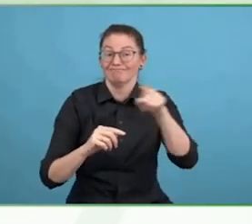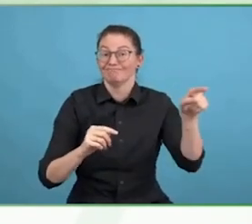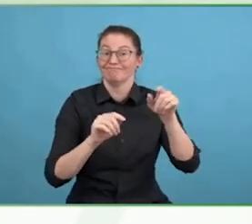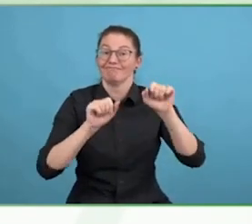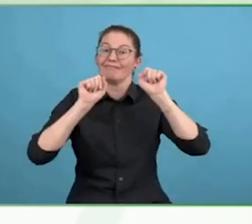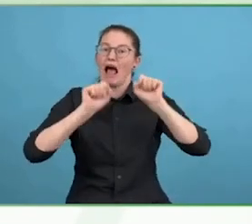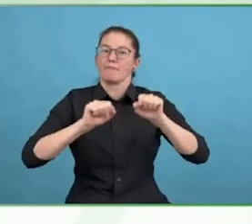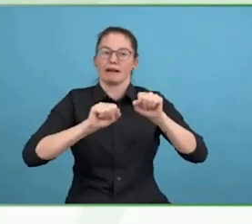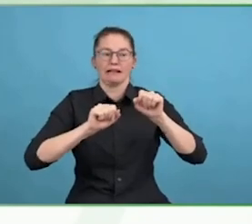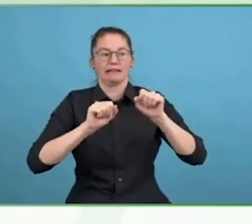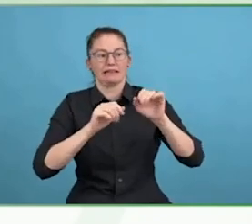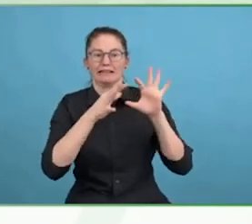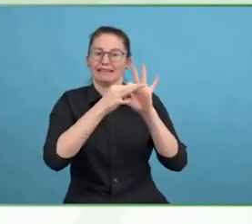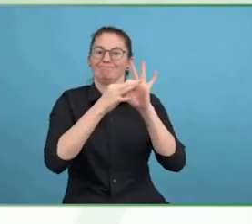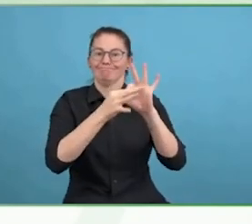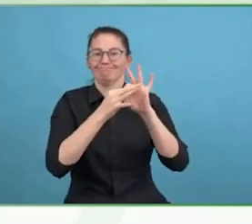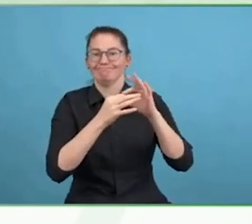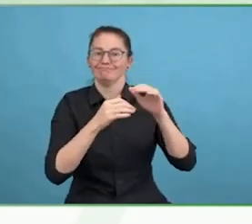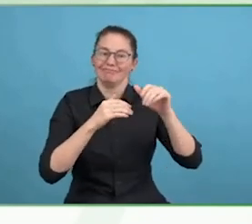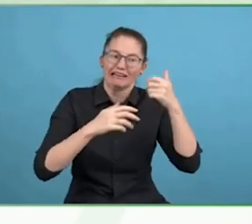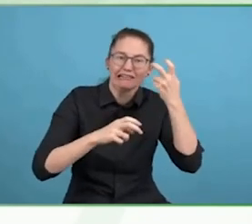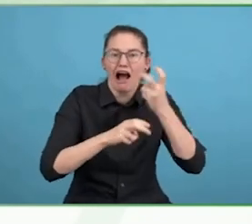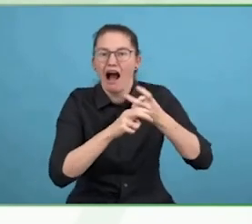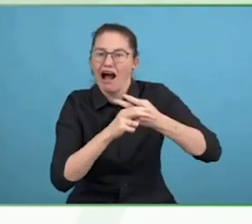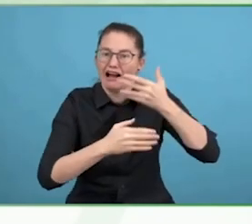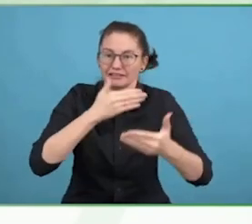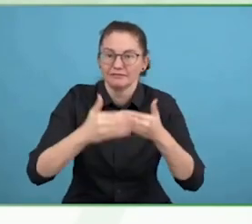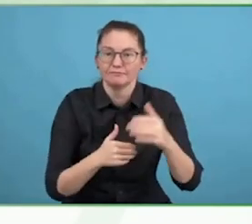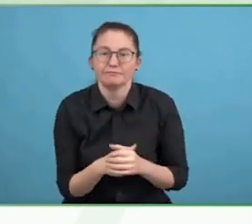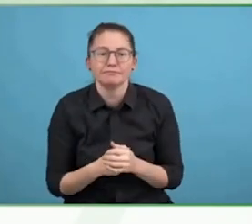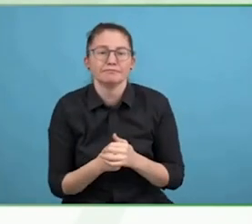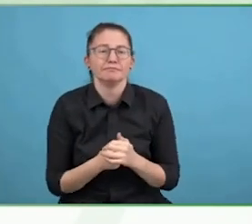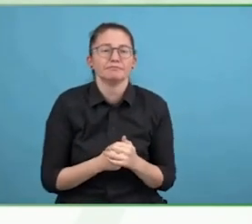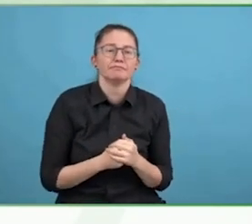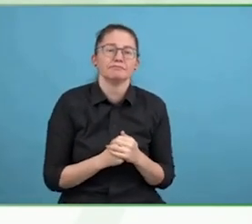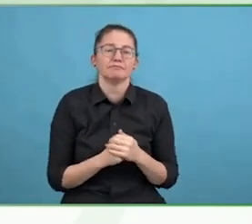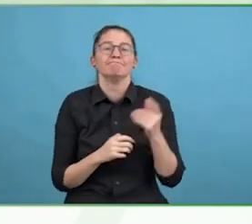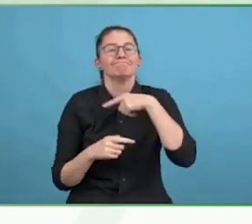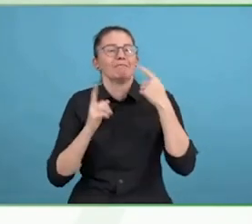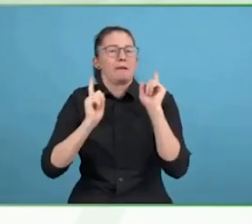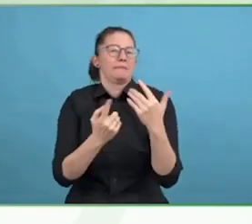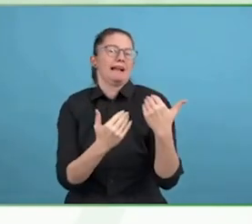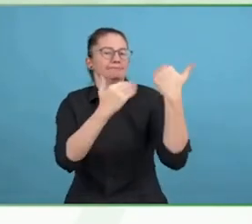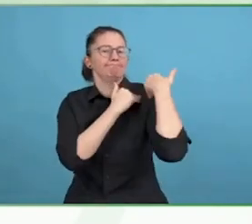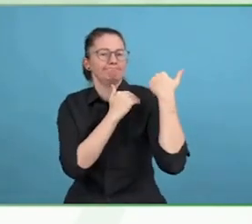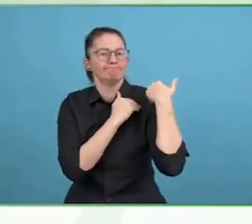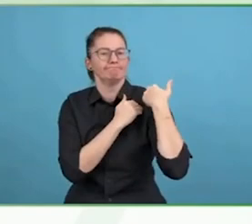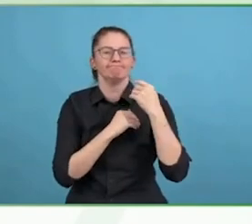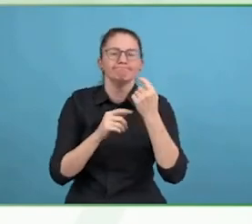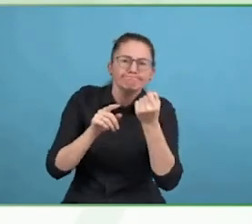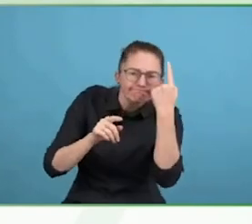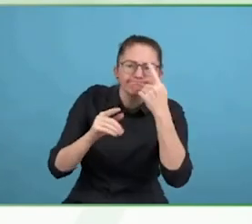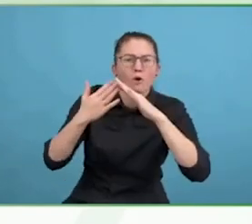retention, higher success in recruiting people when they see that your values include this important area.